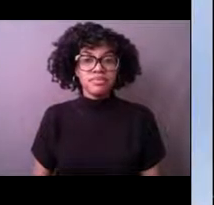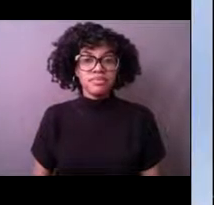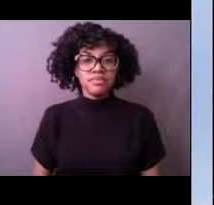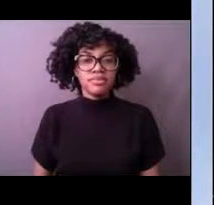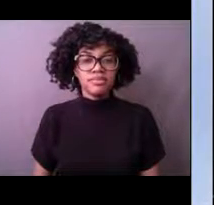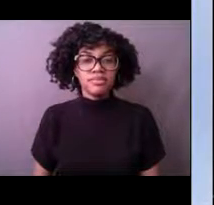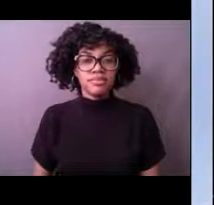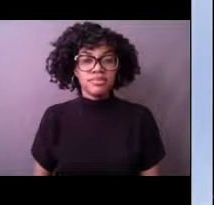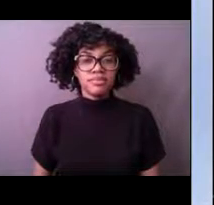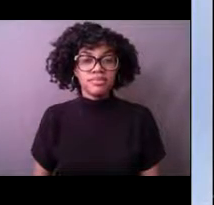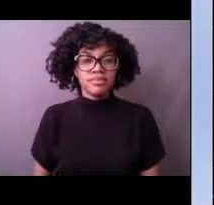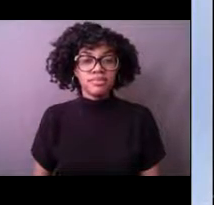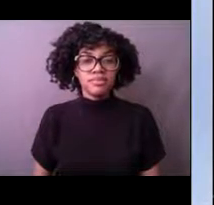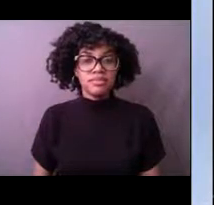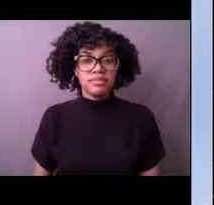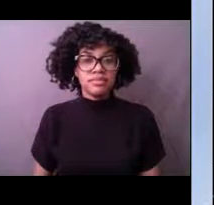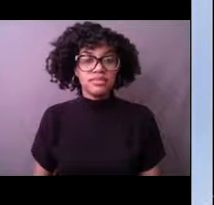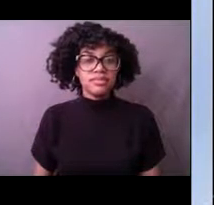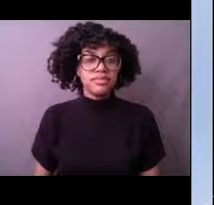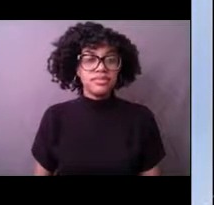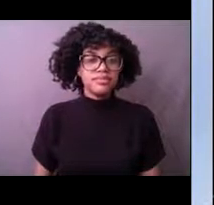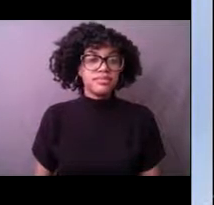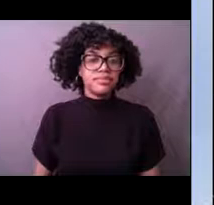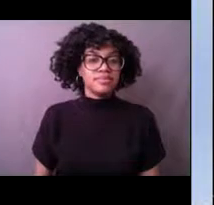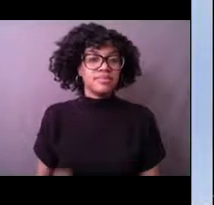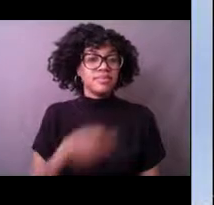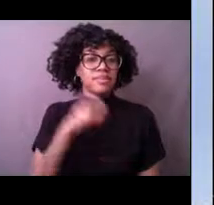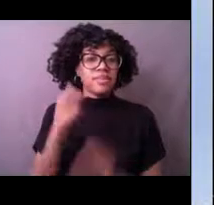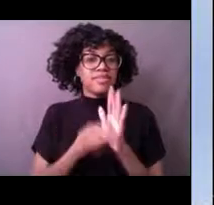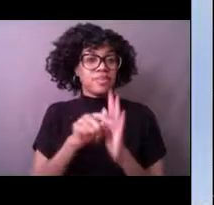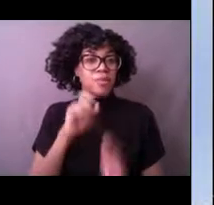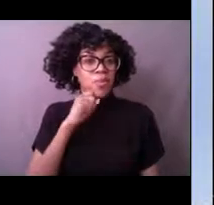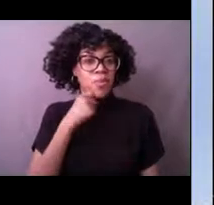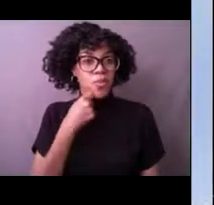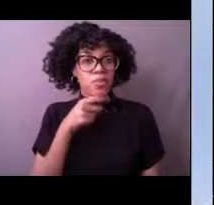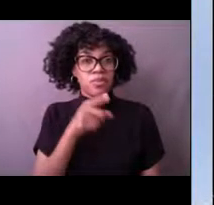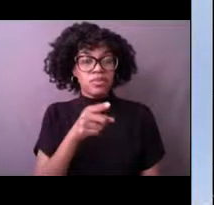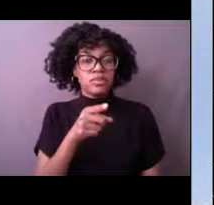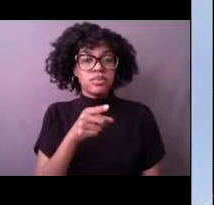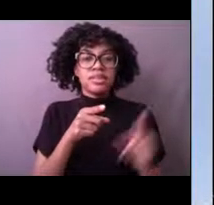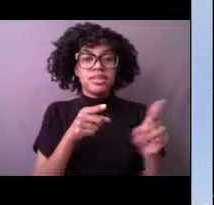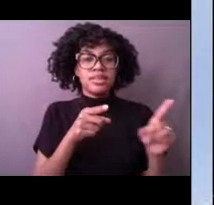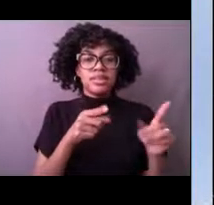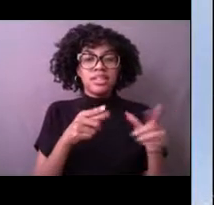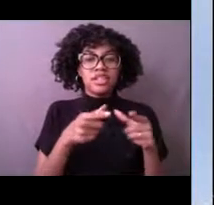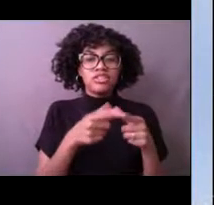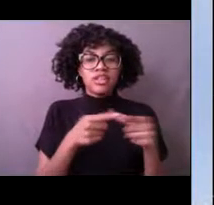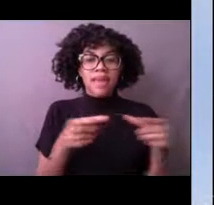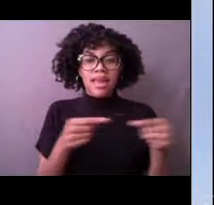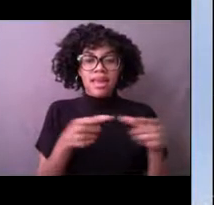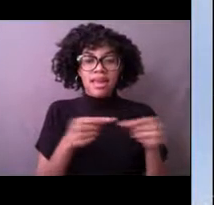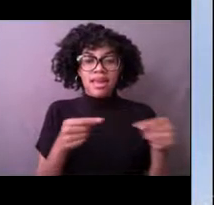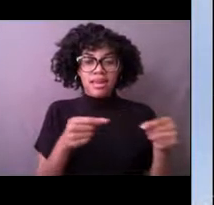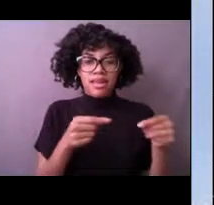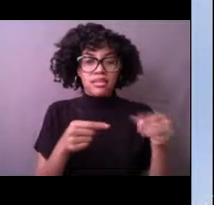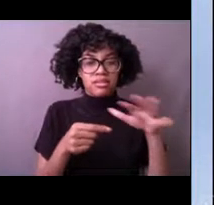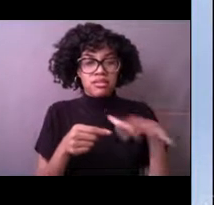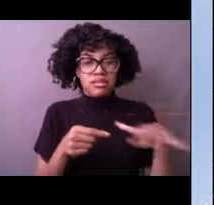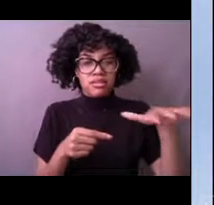is this animation where just off the coast of Japan back in the year 2011, there was an earthquake